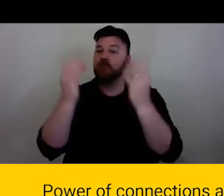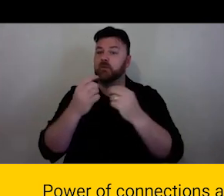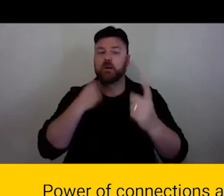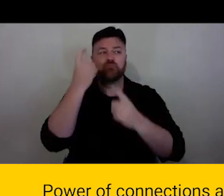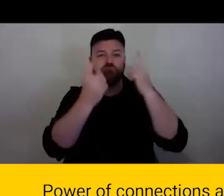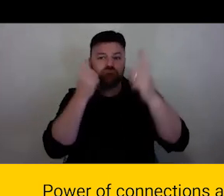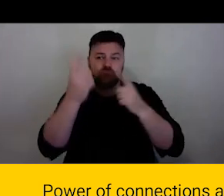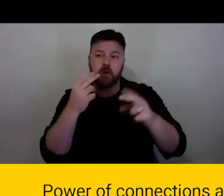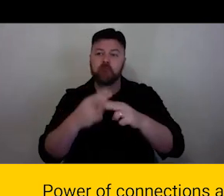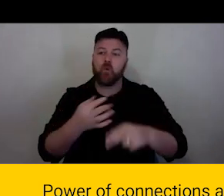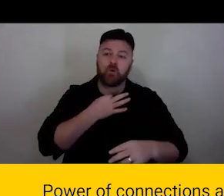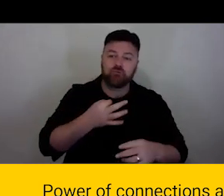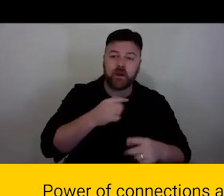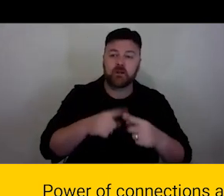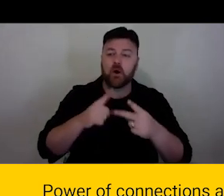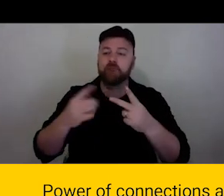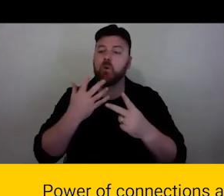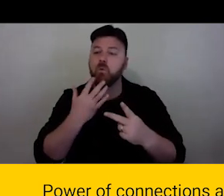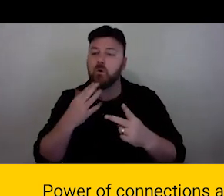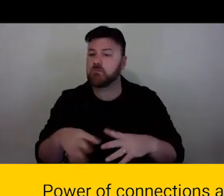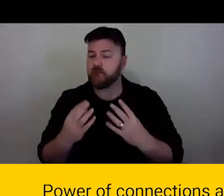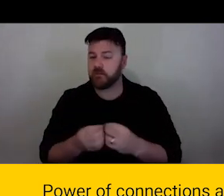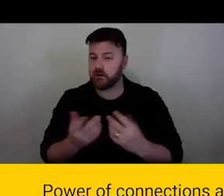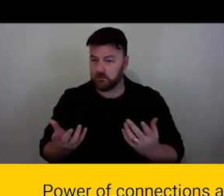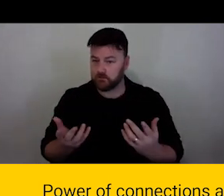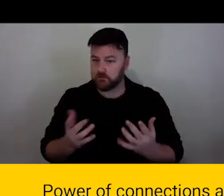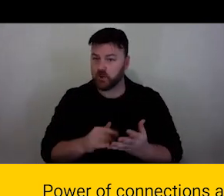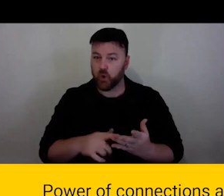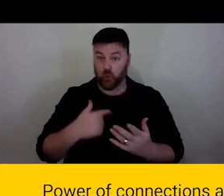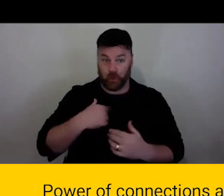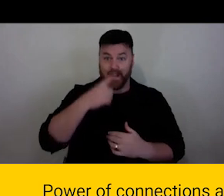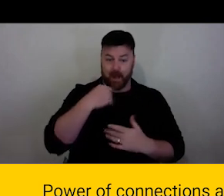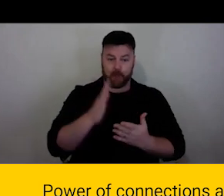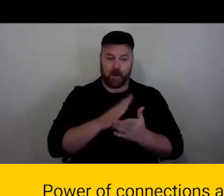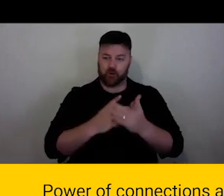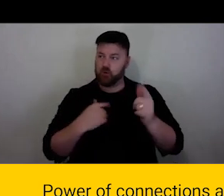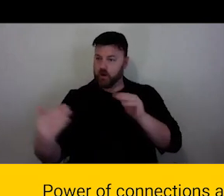So we can be on board with making sure that works out for even. everyone.